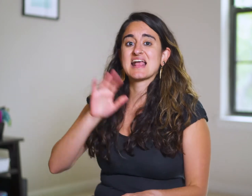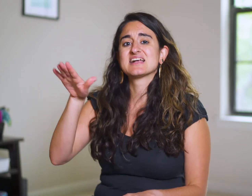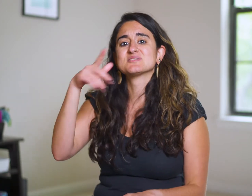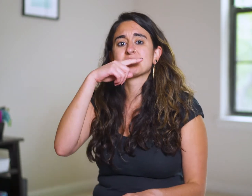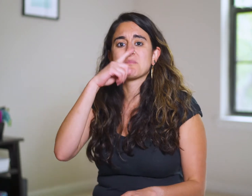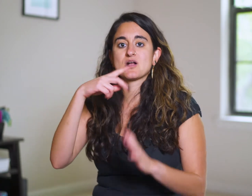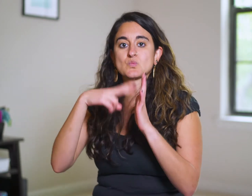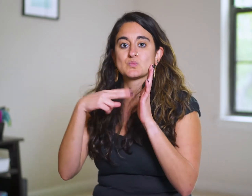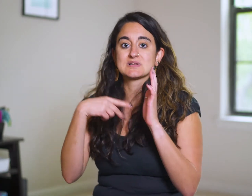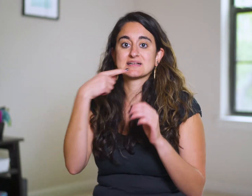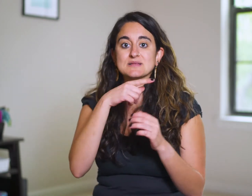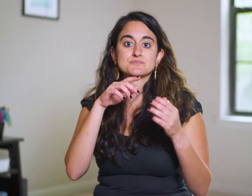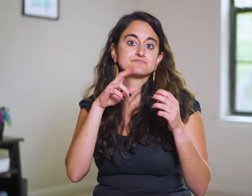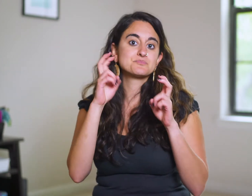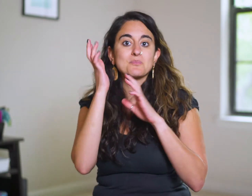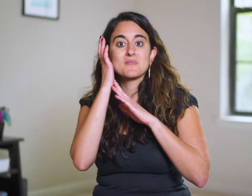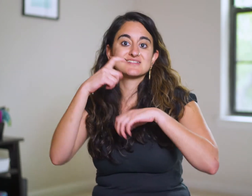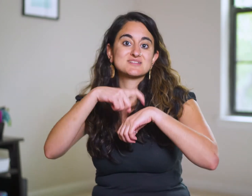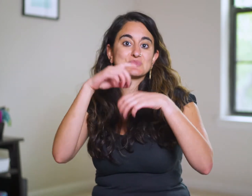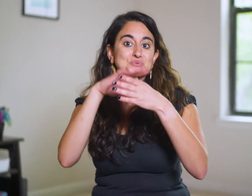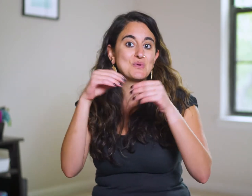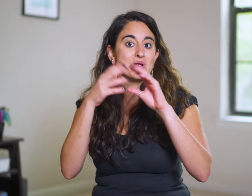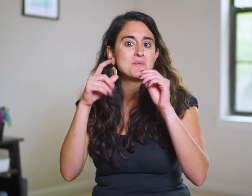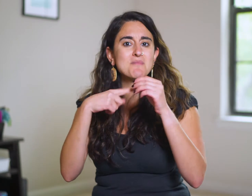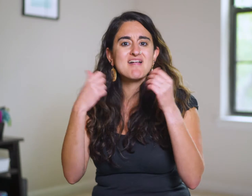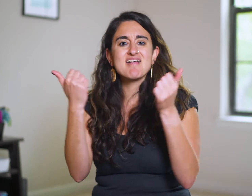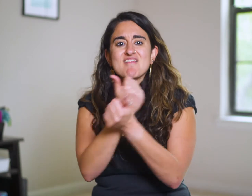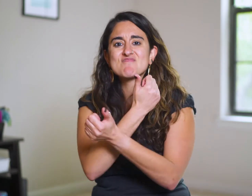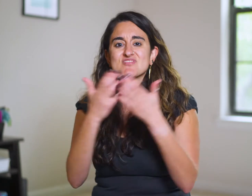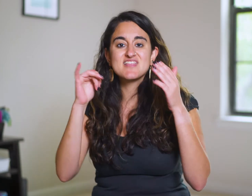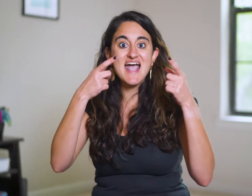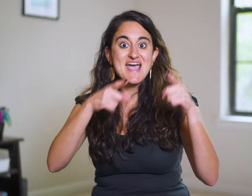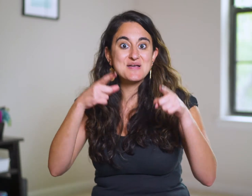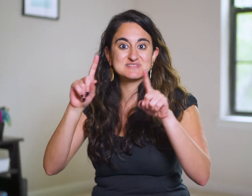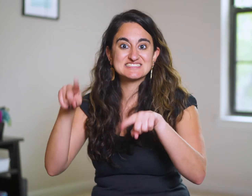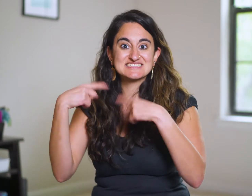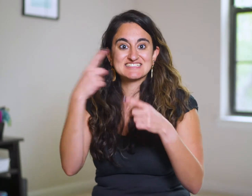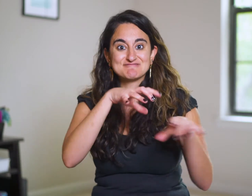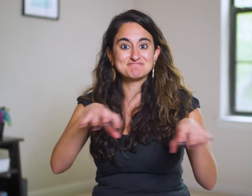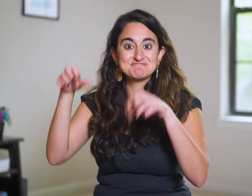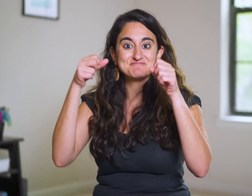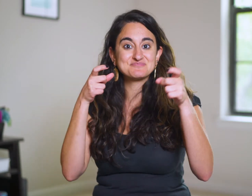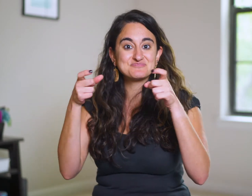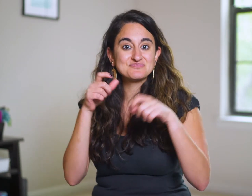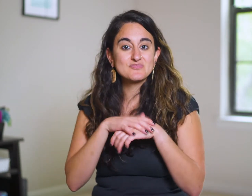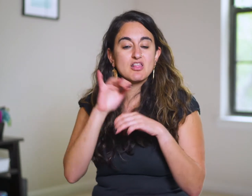to read him a bedtime story about everything that has happened since he took office.